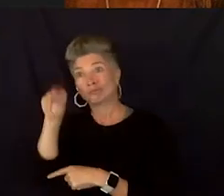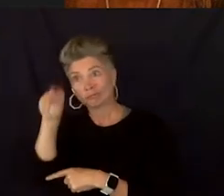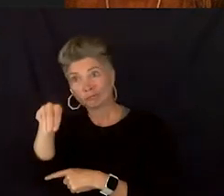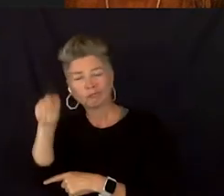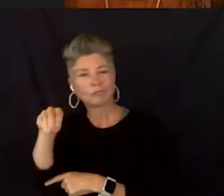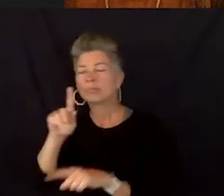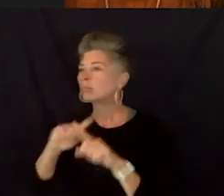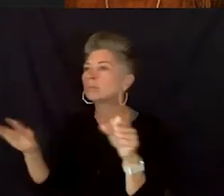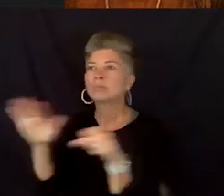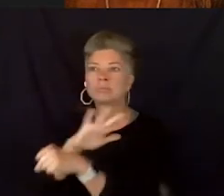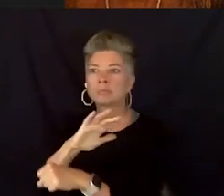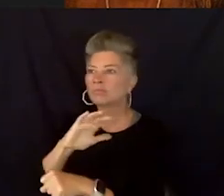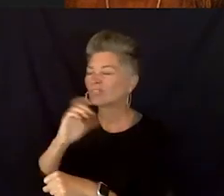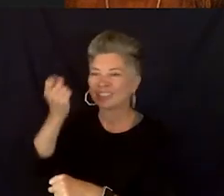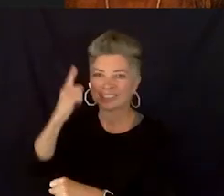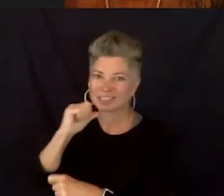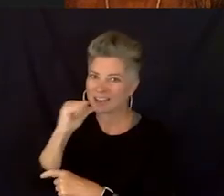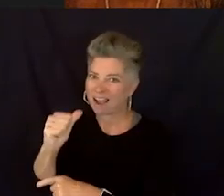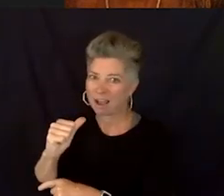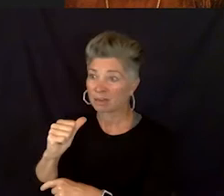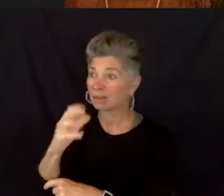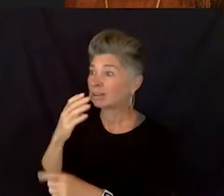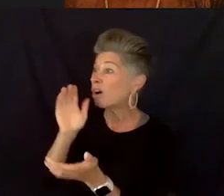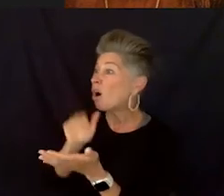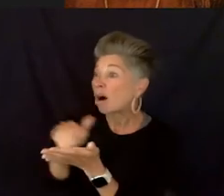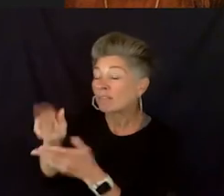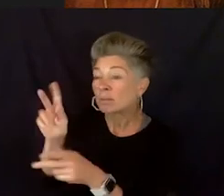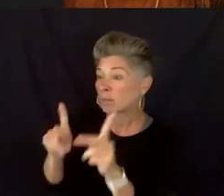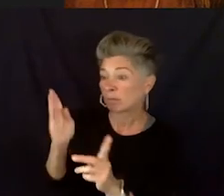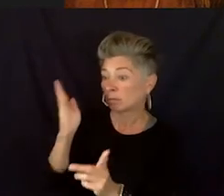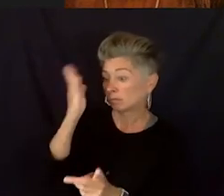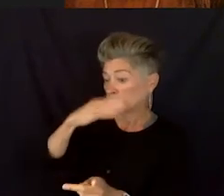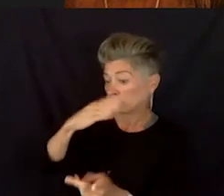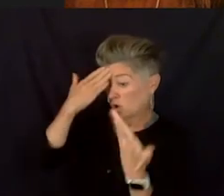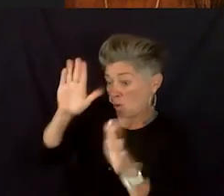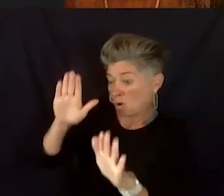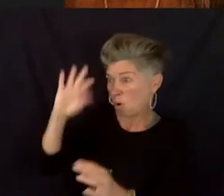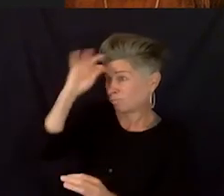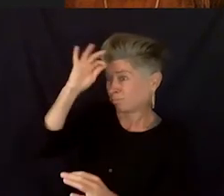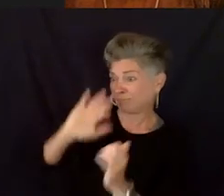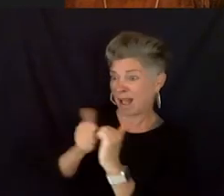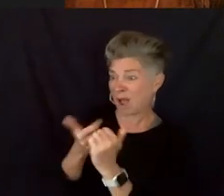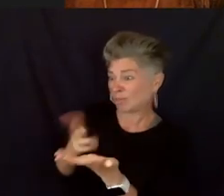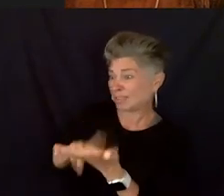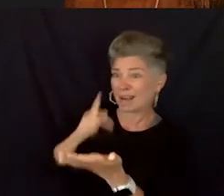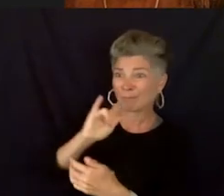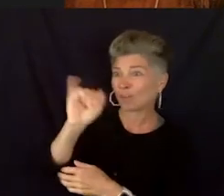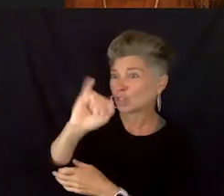cause they don't even understand how to sign up for insurance. And those were big things that like were alarming to me